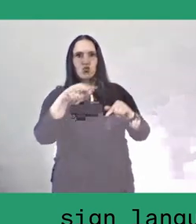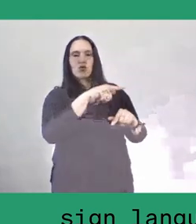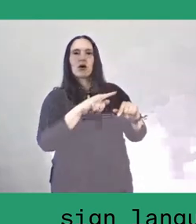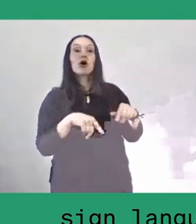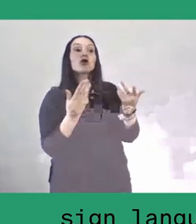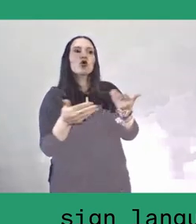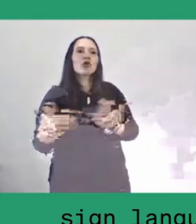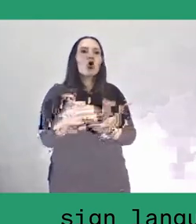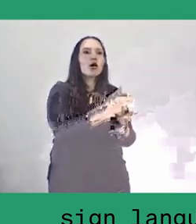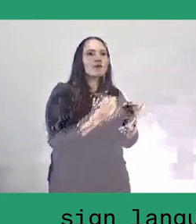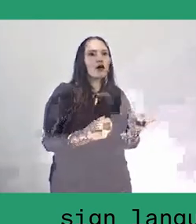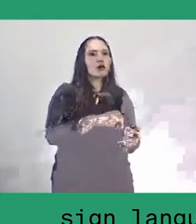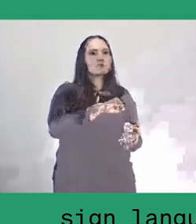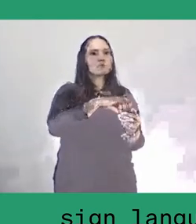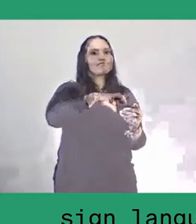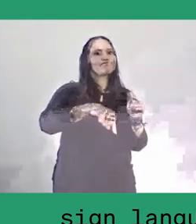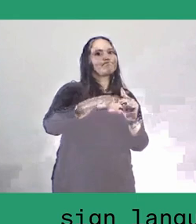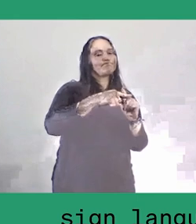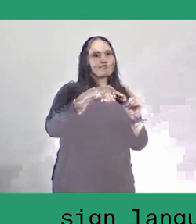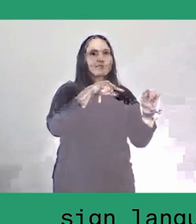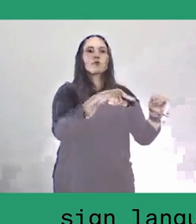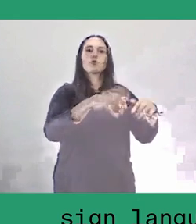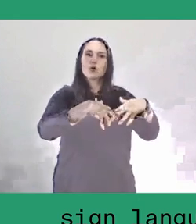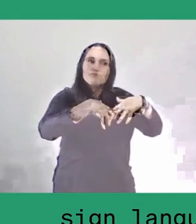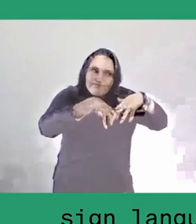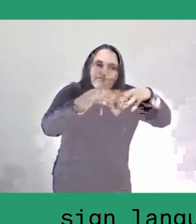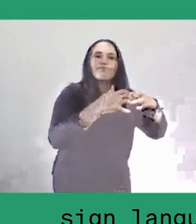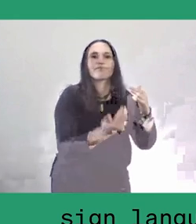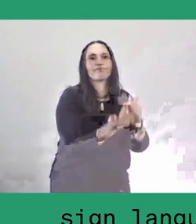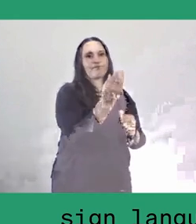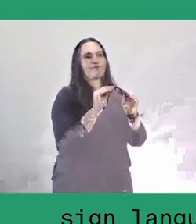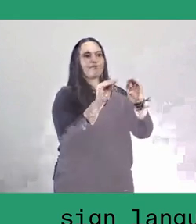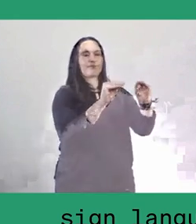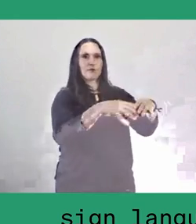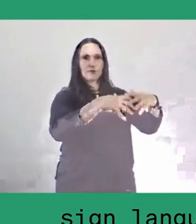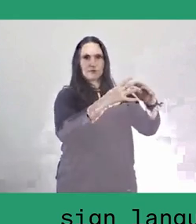is re-installed in the village. There are many similar efforts like that,